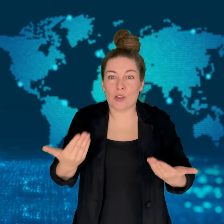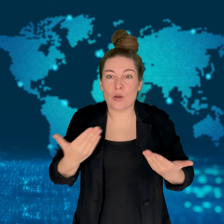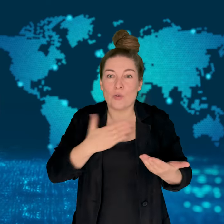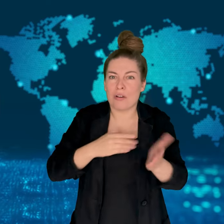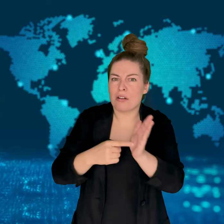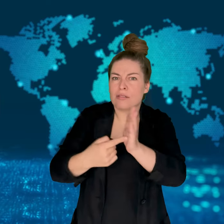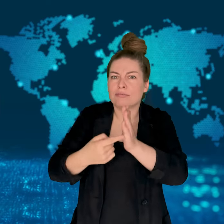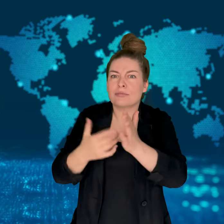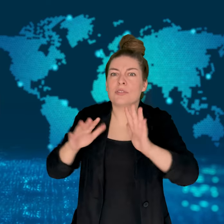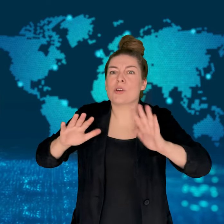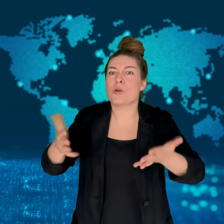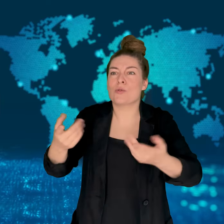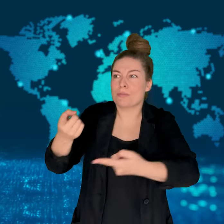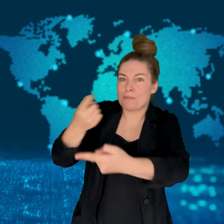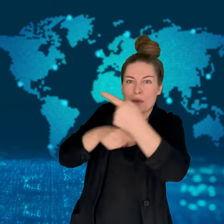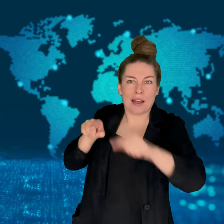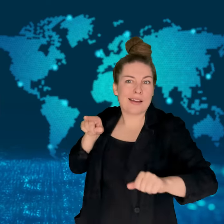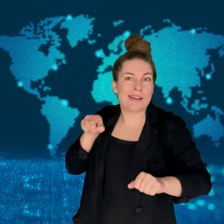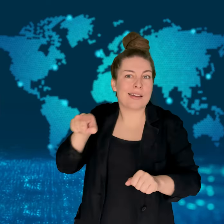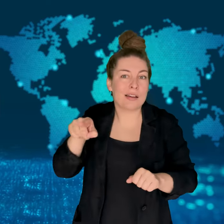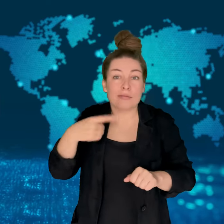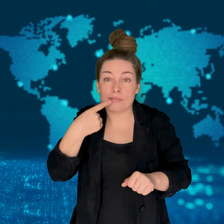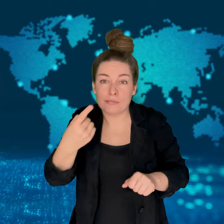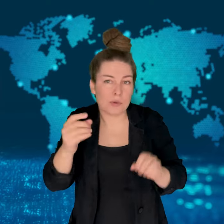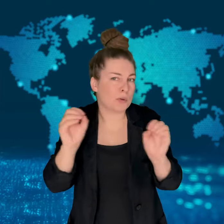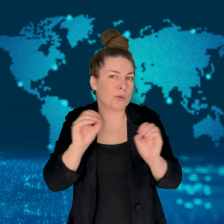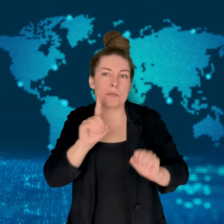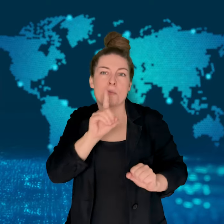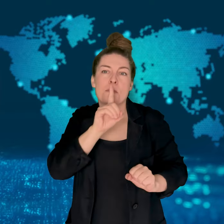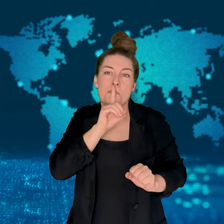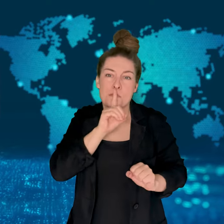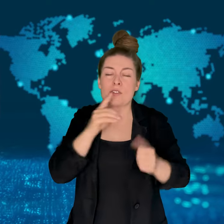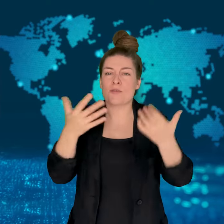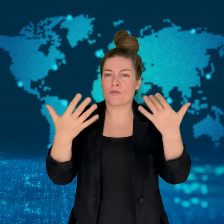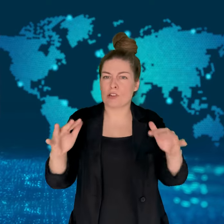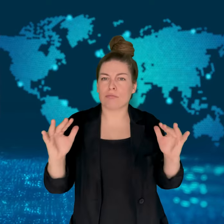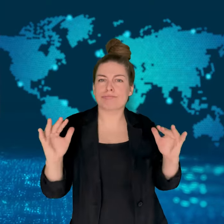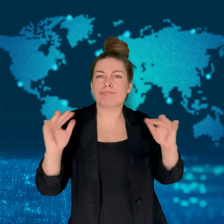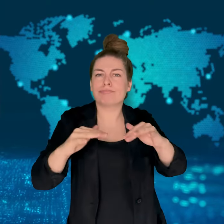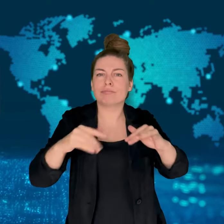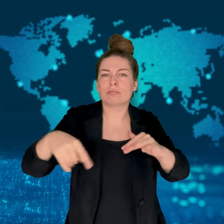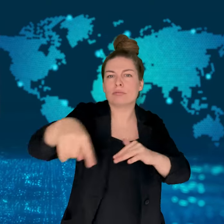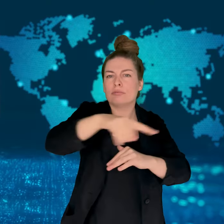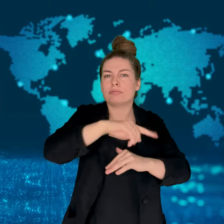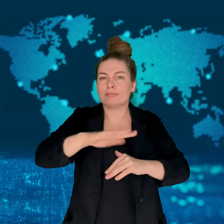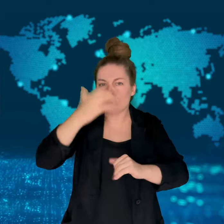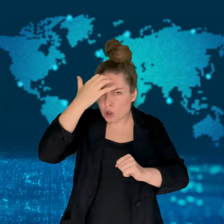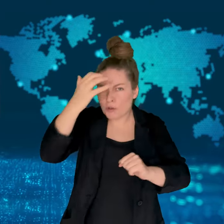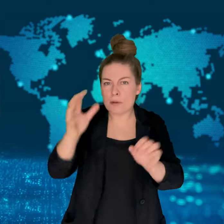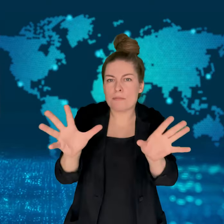Israel has not yet determined what the country's response will be.